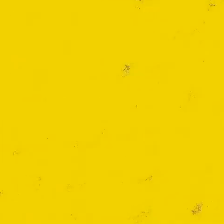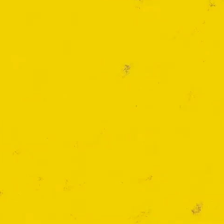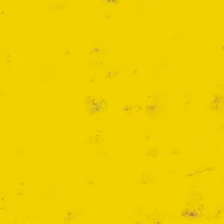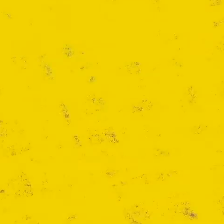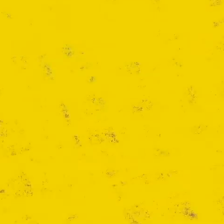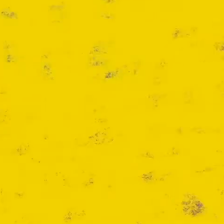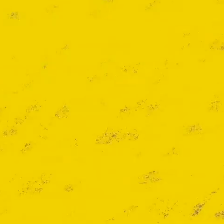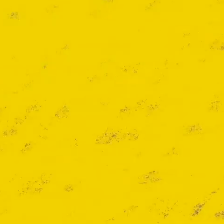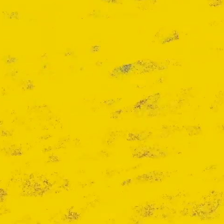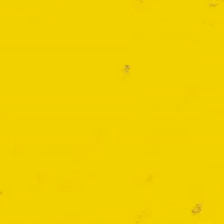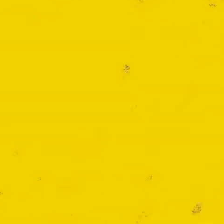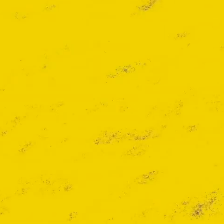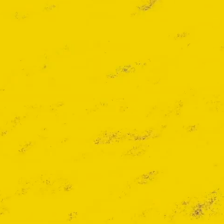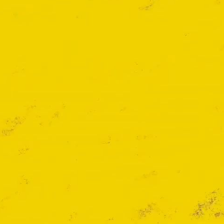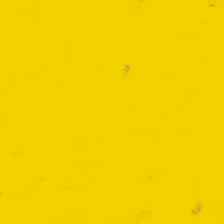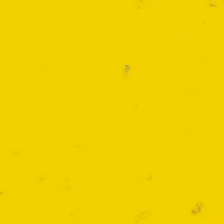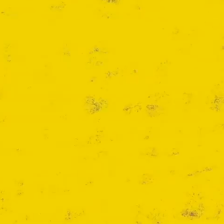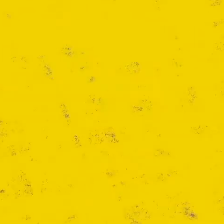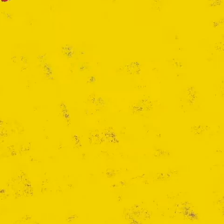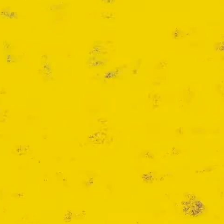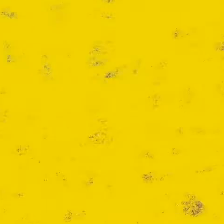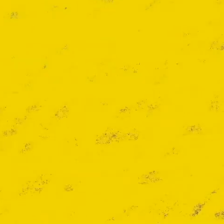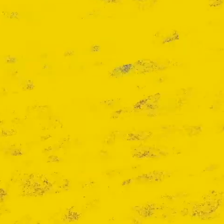Very Musical Mouse